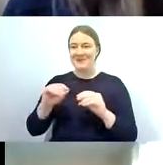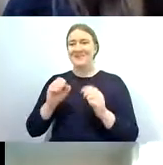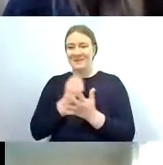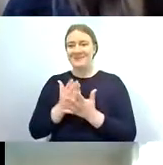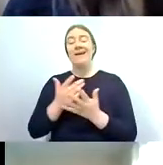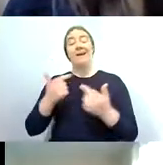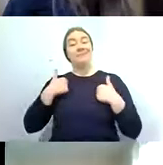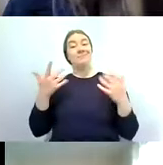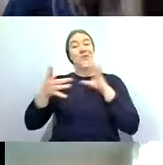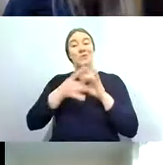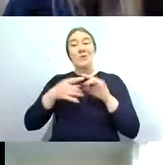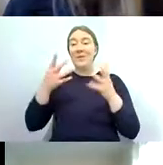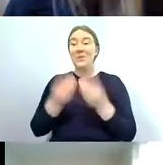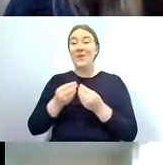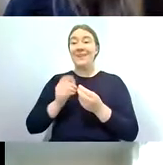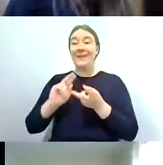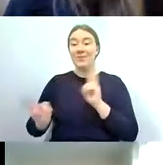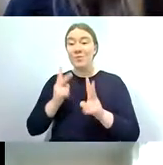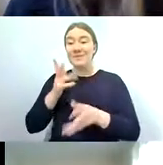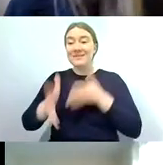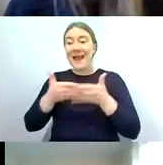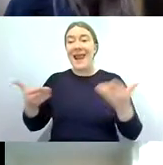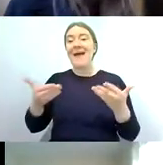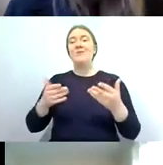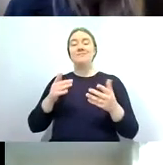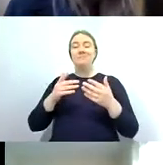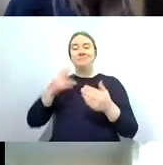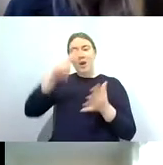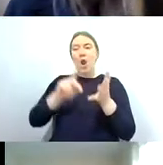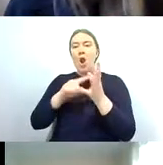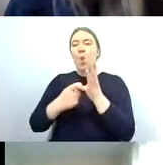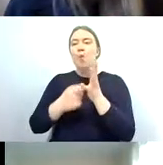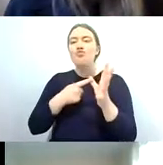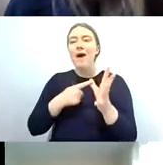joined on screen by laura who is a british sign language interpreter who had to spell